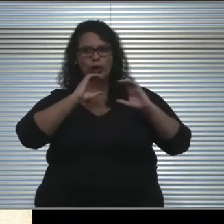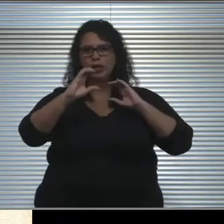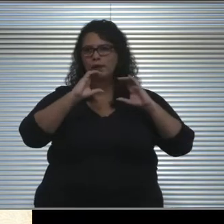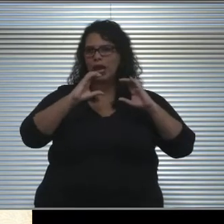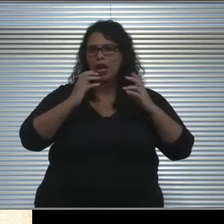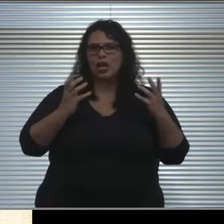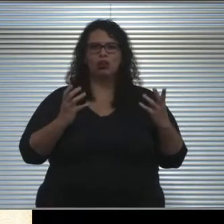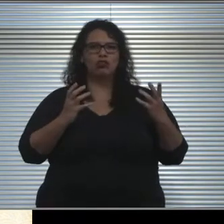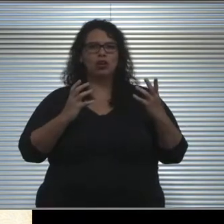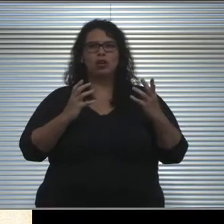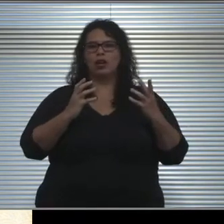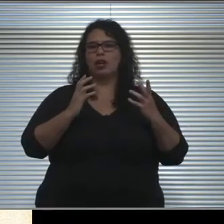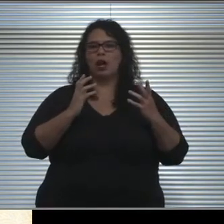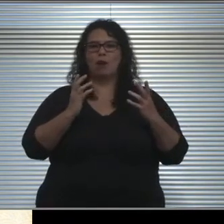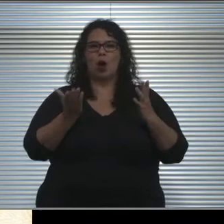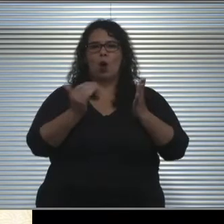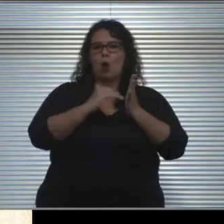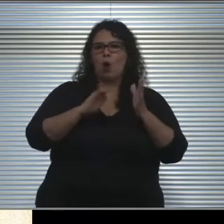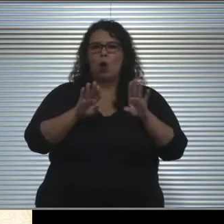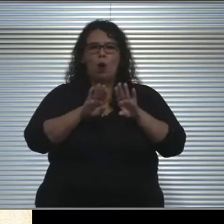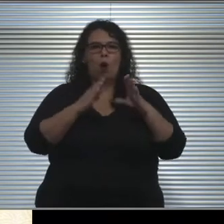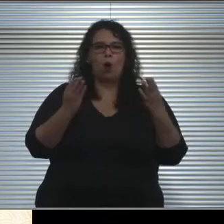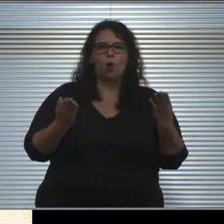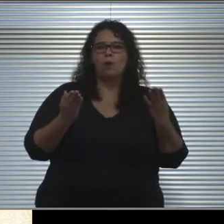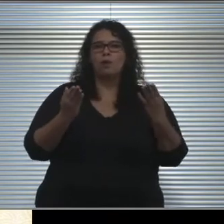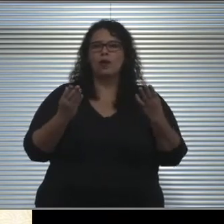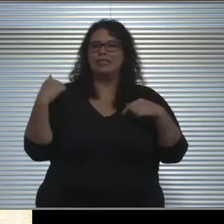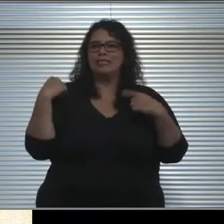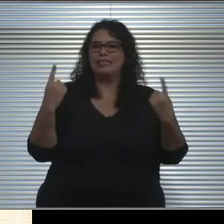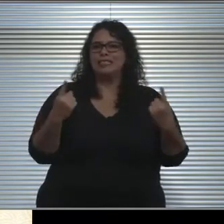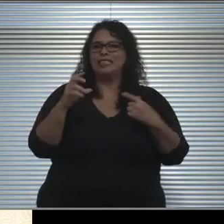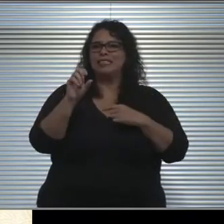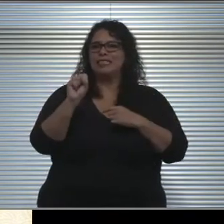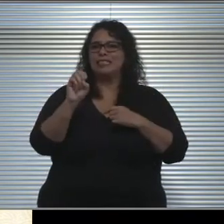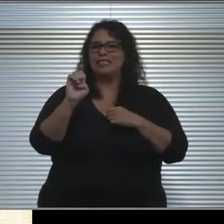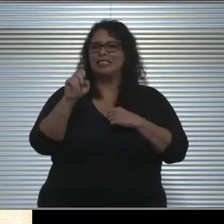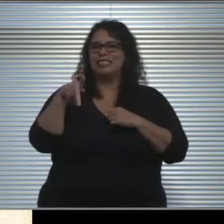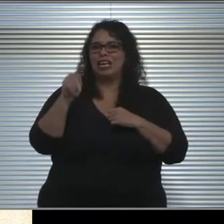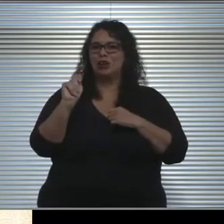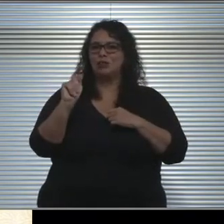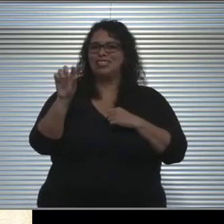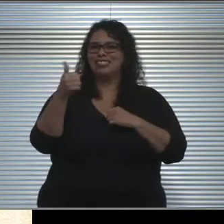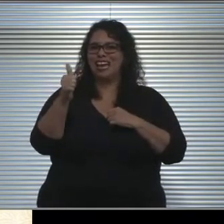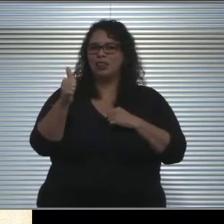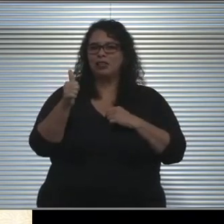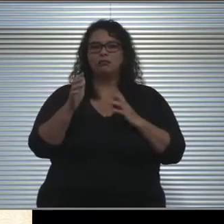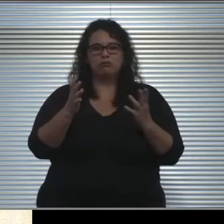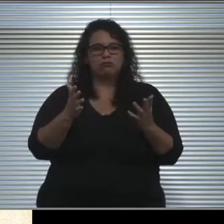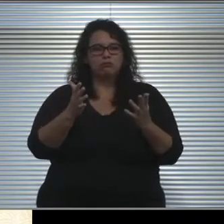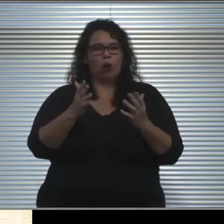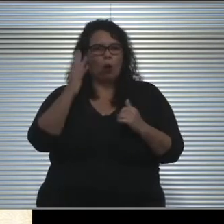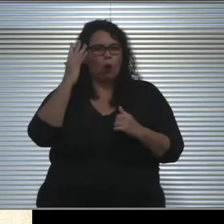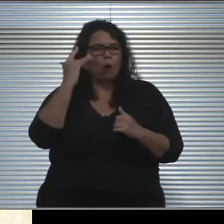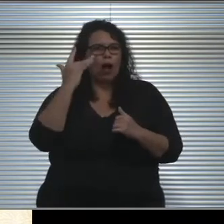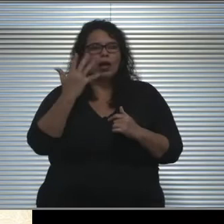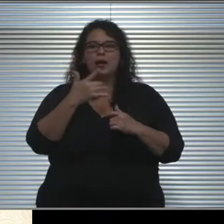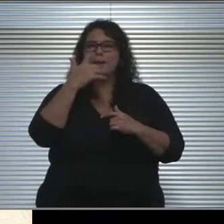around our reopening status since September 10th, I will say that that has been specifically because prior to this week,